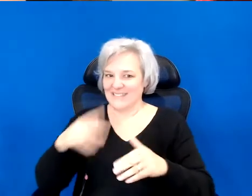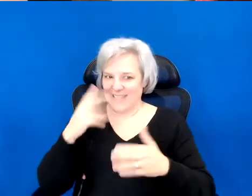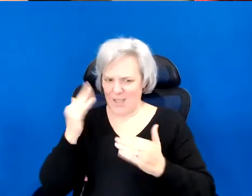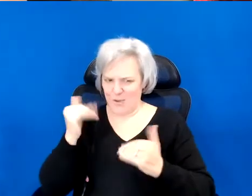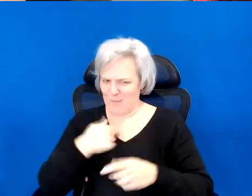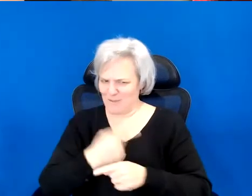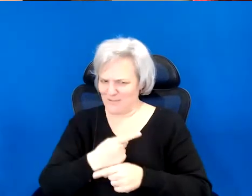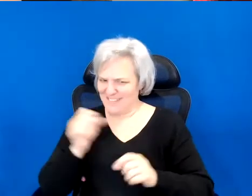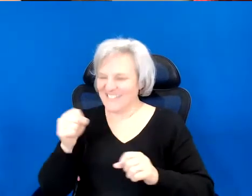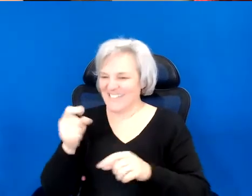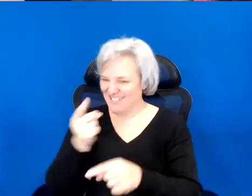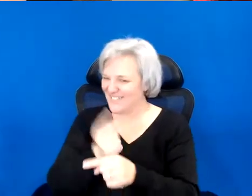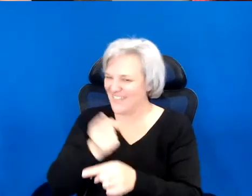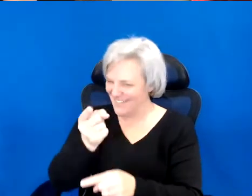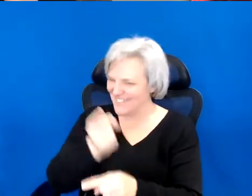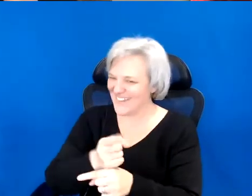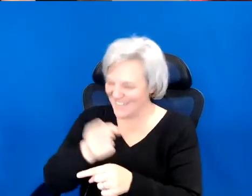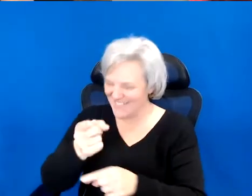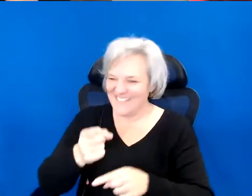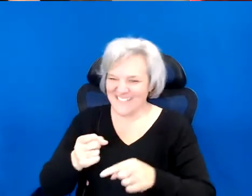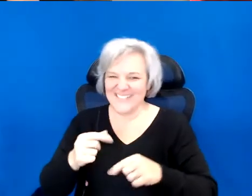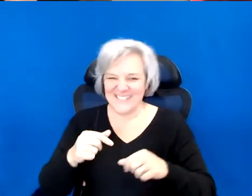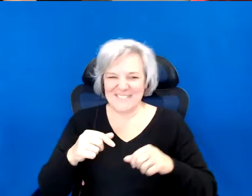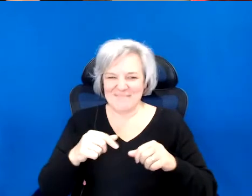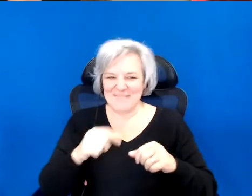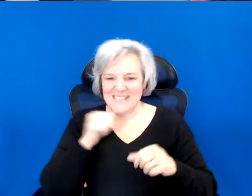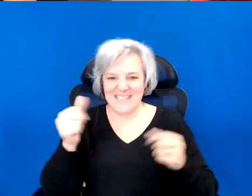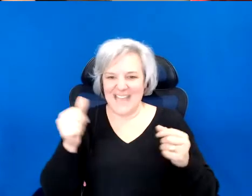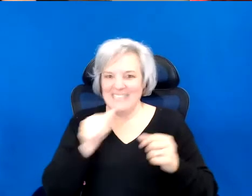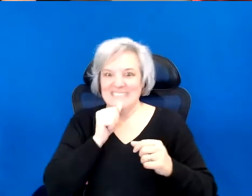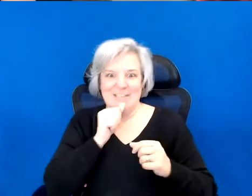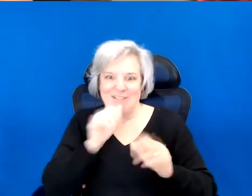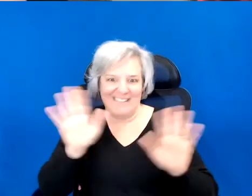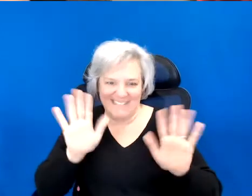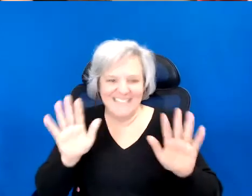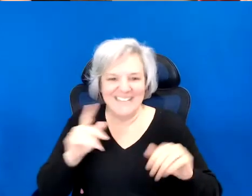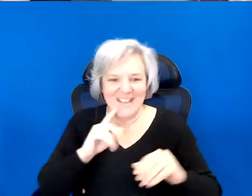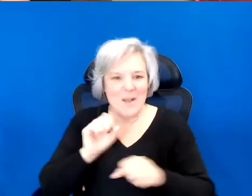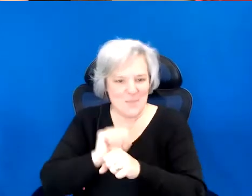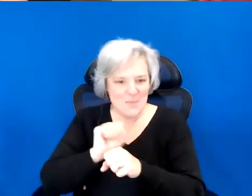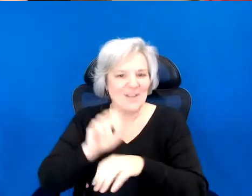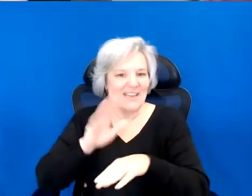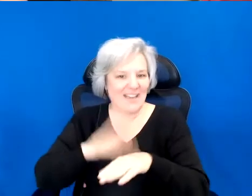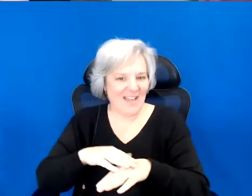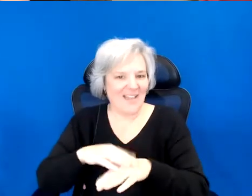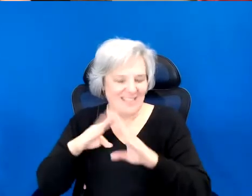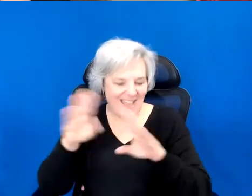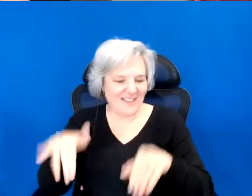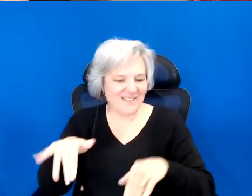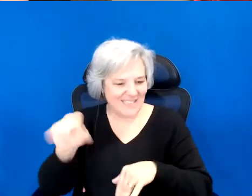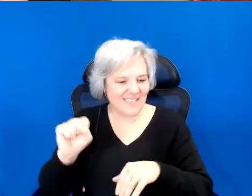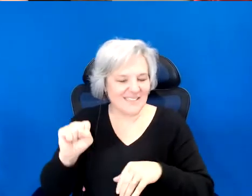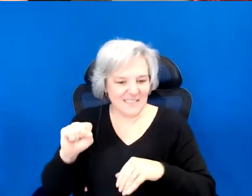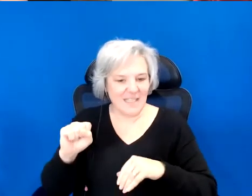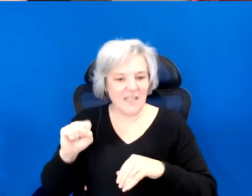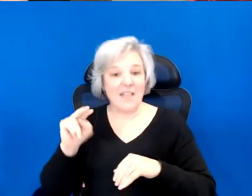Oh it's okay, yeah it's not a sneaky reveal. And that the nest was the original name of